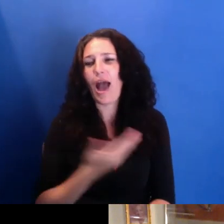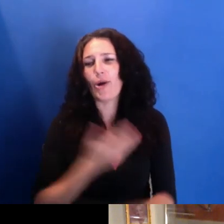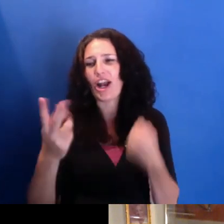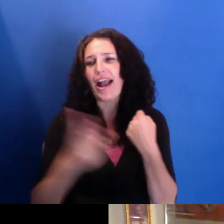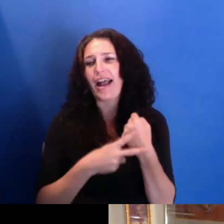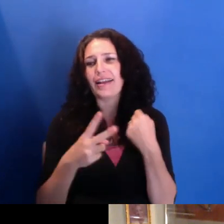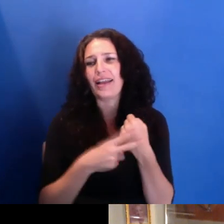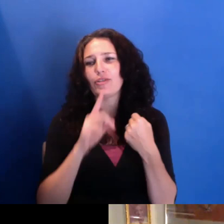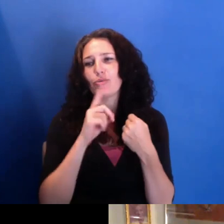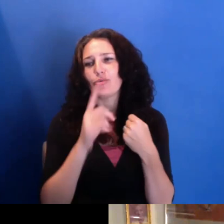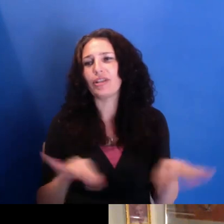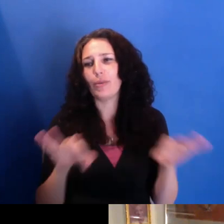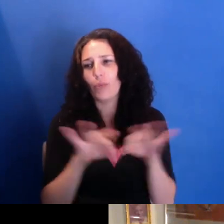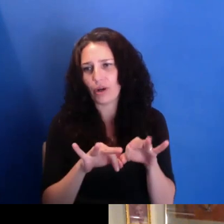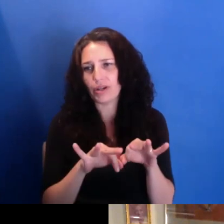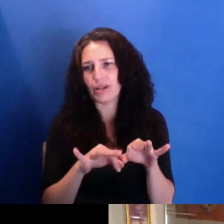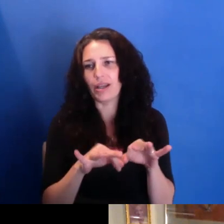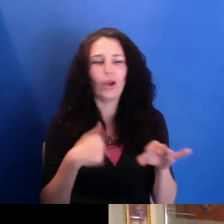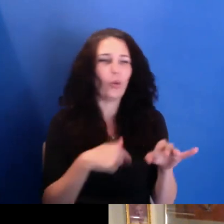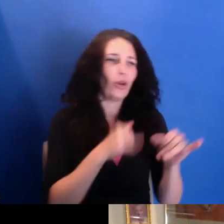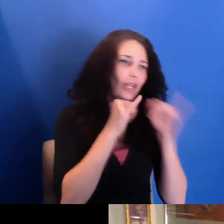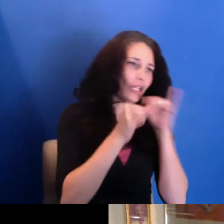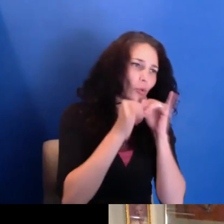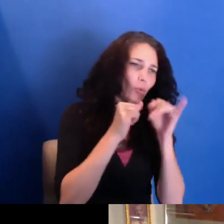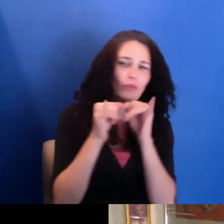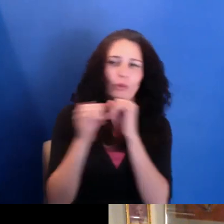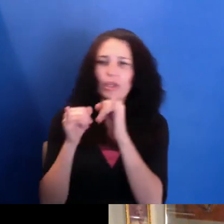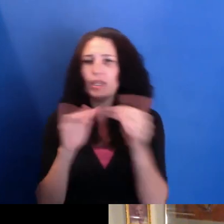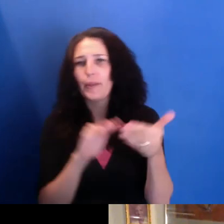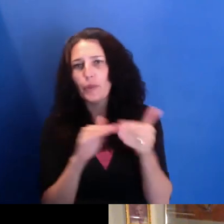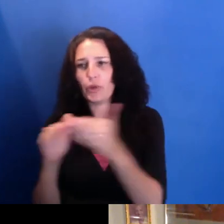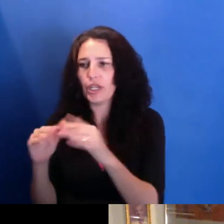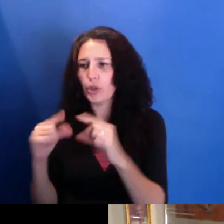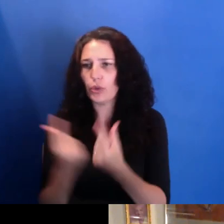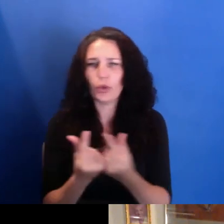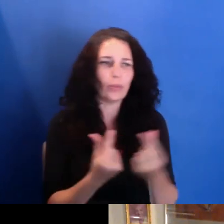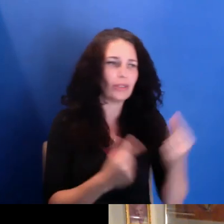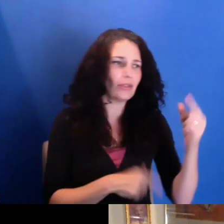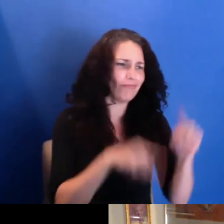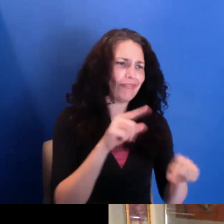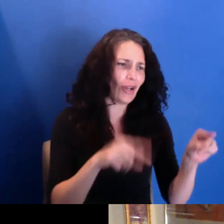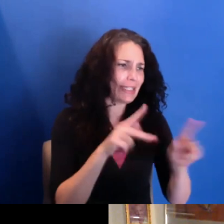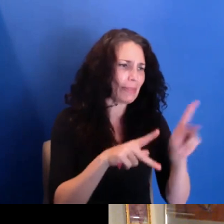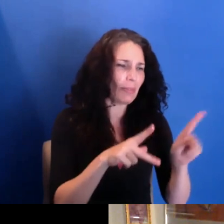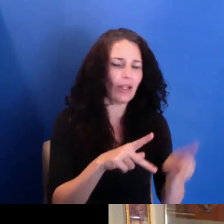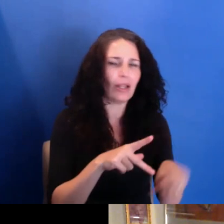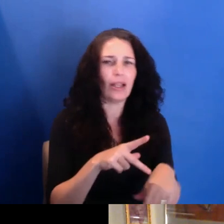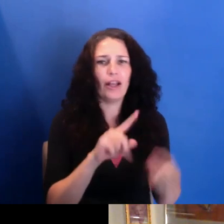community groups have interviewed a wide variety of folks. And, you know, friends like Mona Jiménez, who--